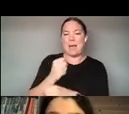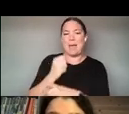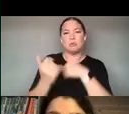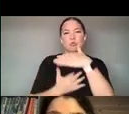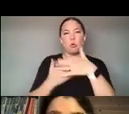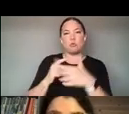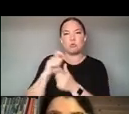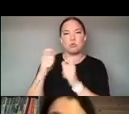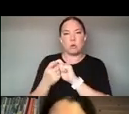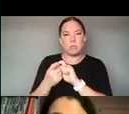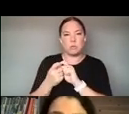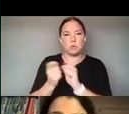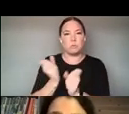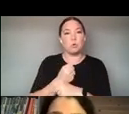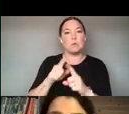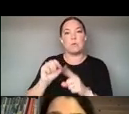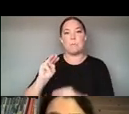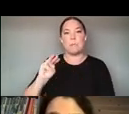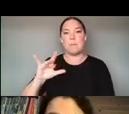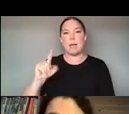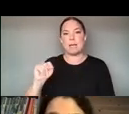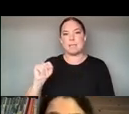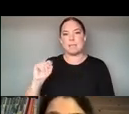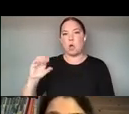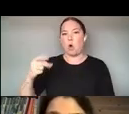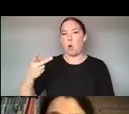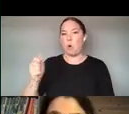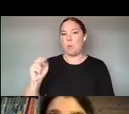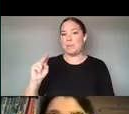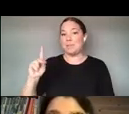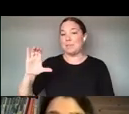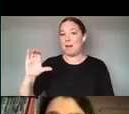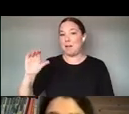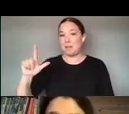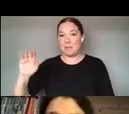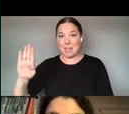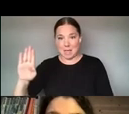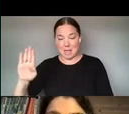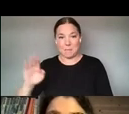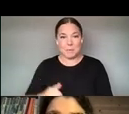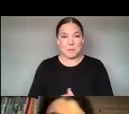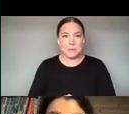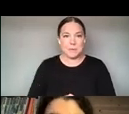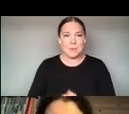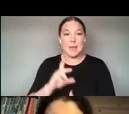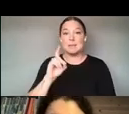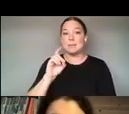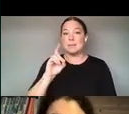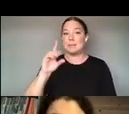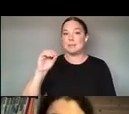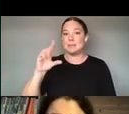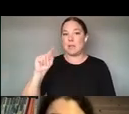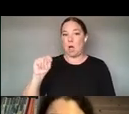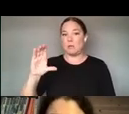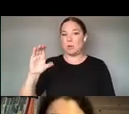DOCUMENTARY LAB WHERE I'M THE DIRECTOR AND THE DOT CONNECTOR STUDIO. WE WERE FOUNDED IN 2016